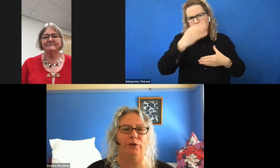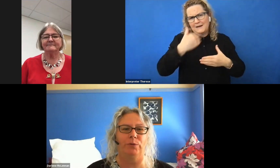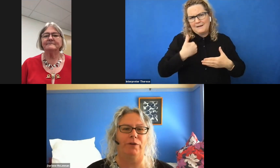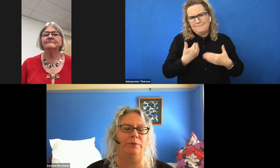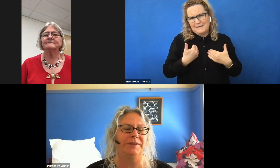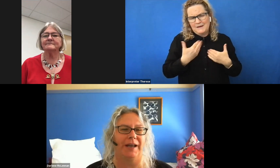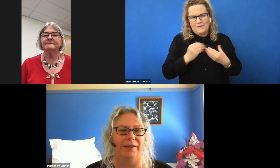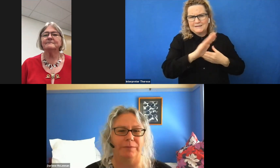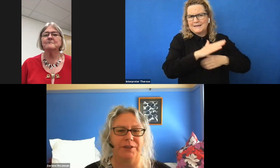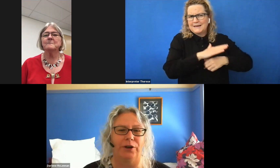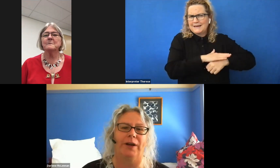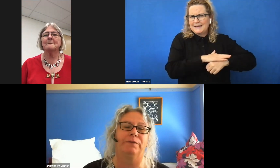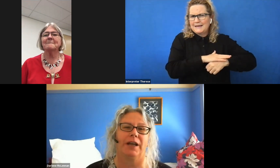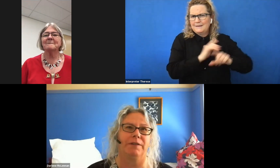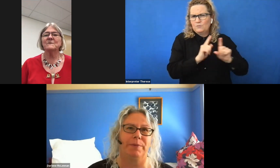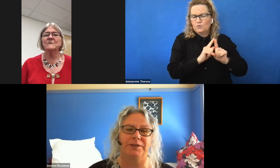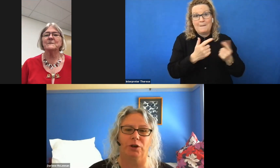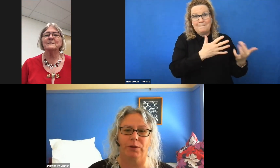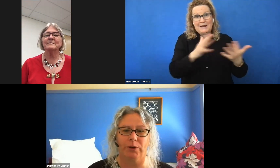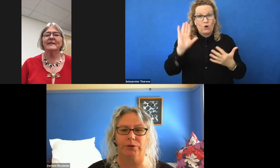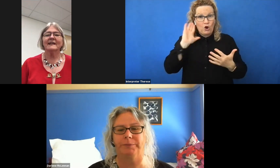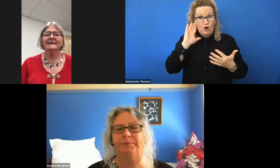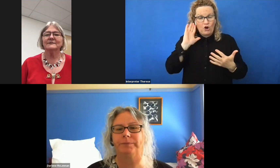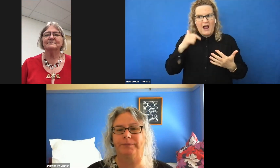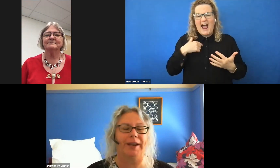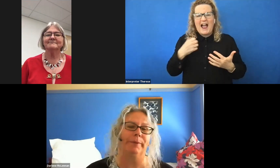you would have heard me say that I'm so grateful to have the best job in the world. Now I'm going